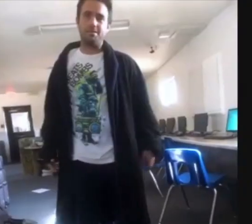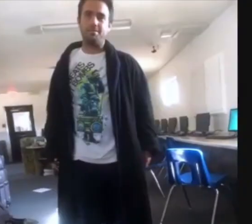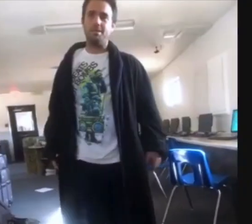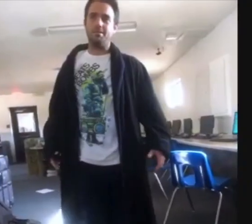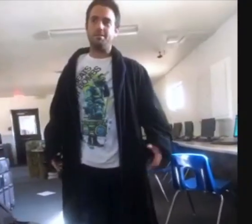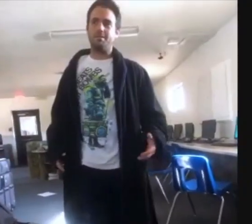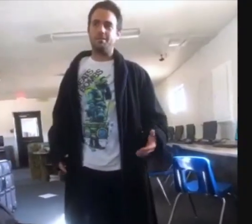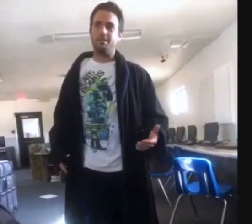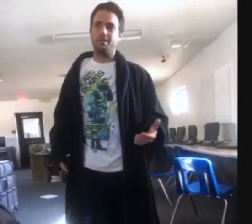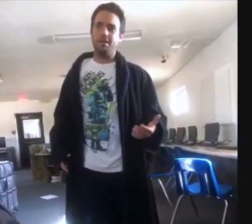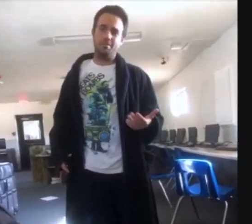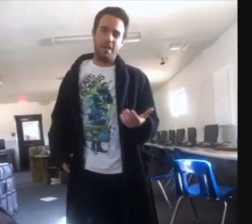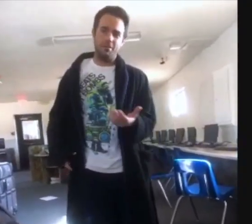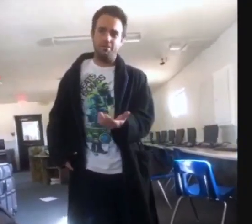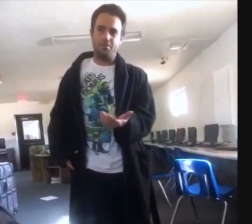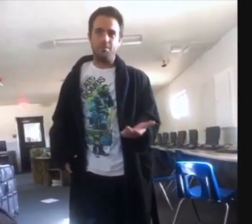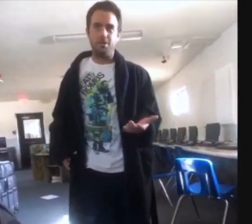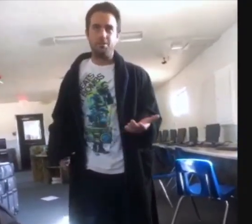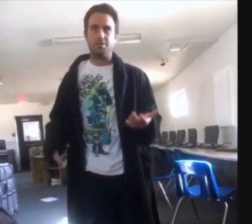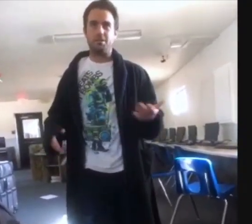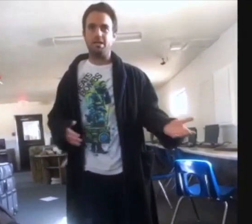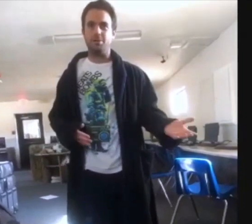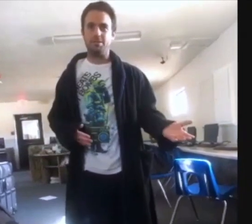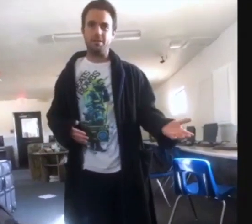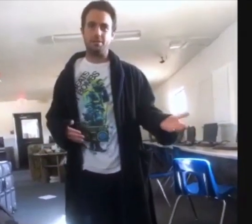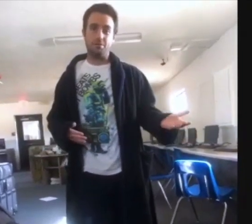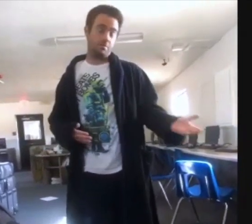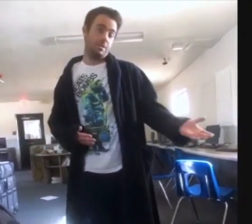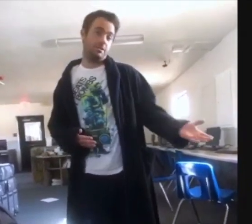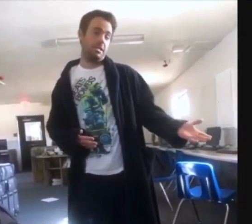But it's okay because, I mean, in a matter of three months, the Class President goes from being